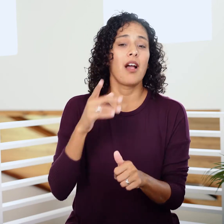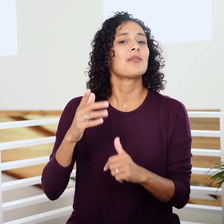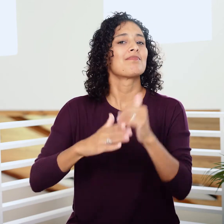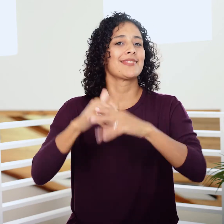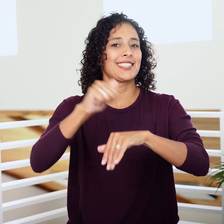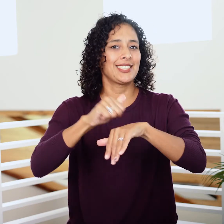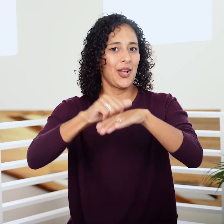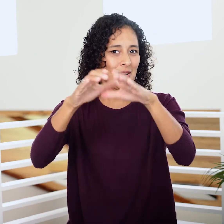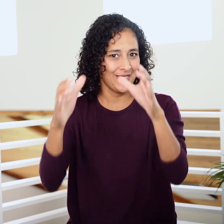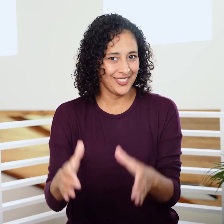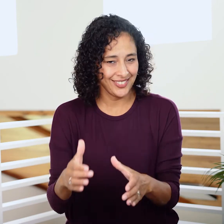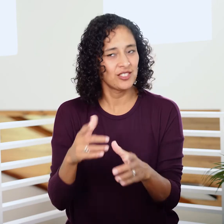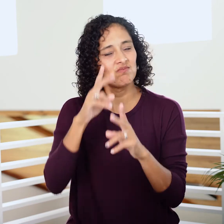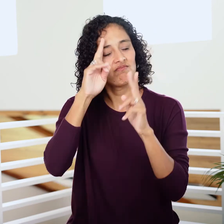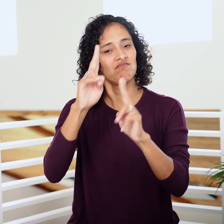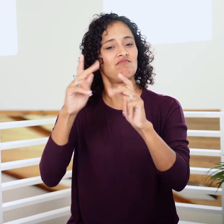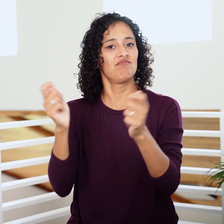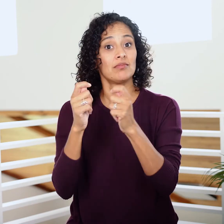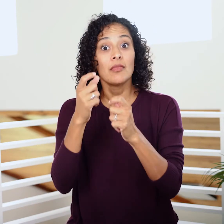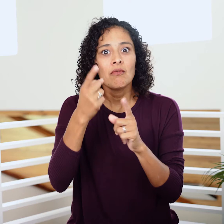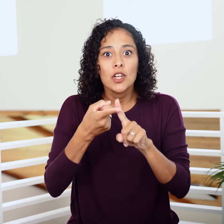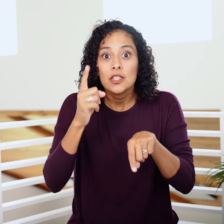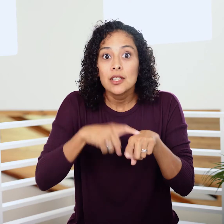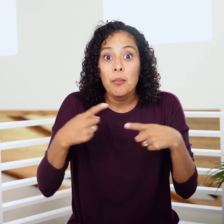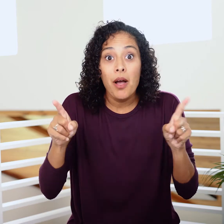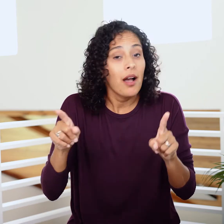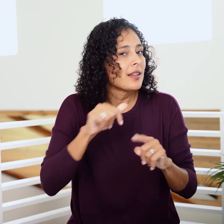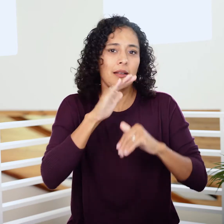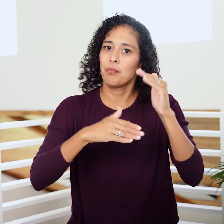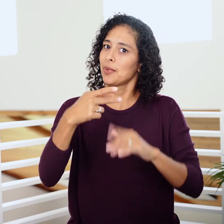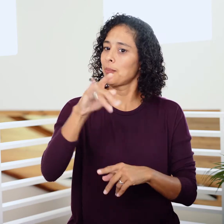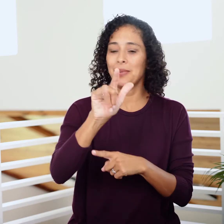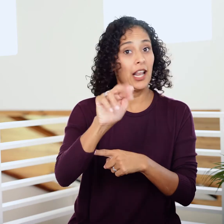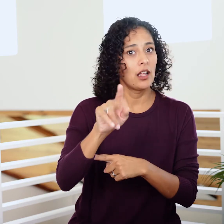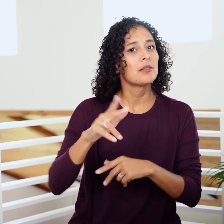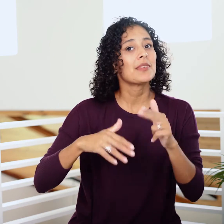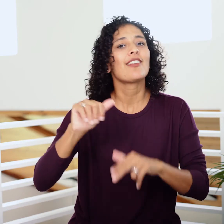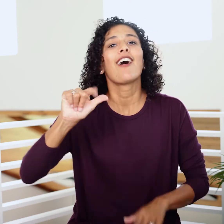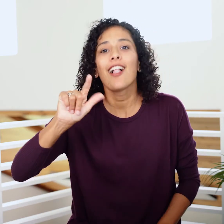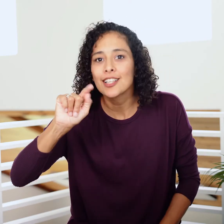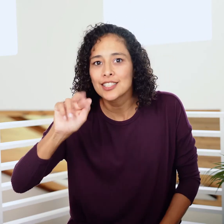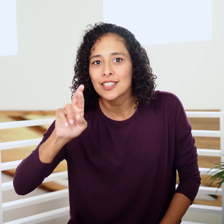He buys land and commemorates the occasion. But for the first time, he doesn’t build a pillar; he builds an altar.